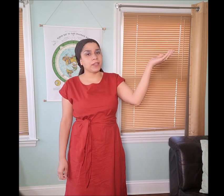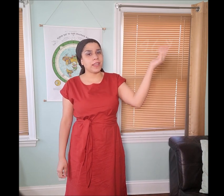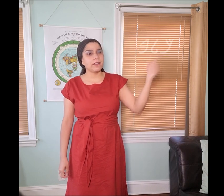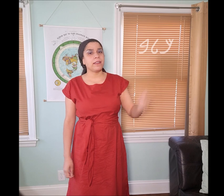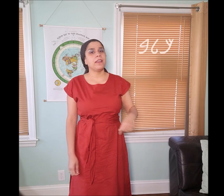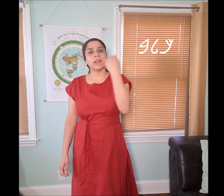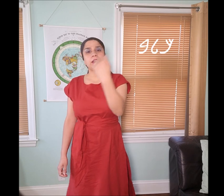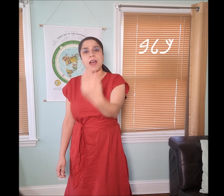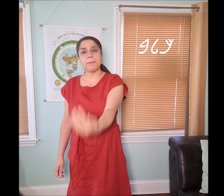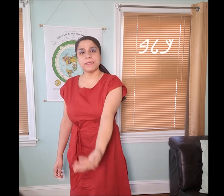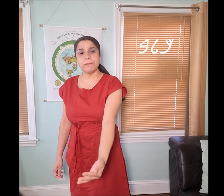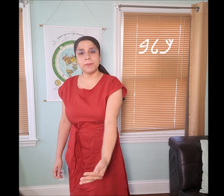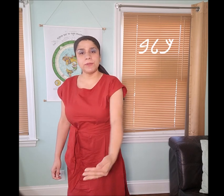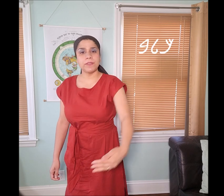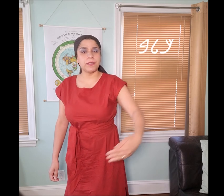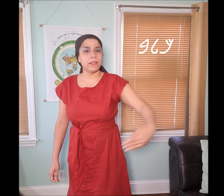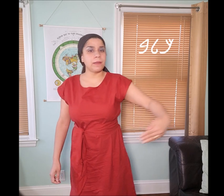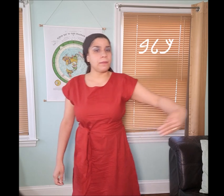The "𐤊 kap" symbol, the “𐤋 lamad” symbol and then